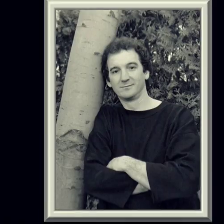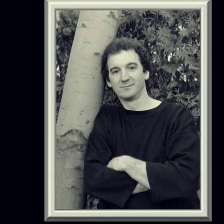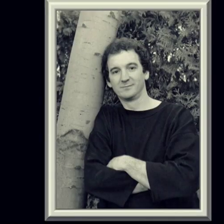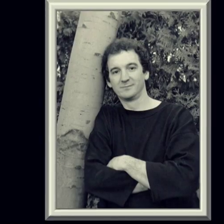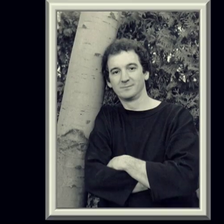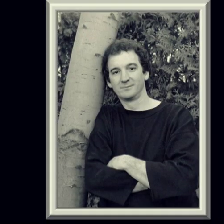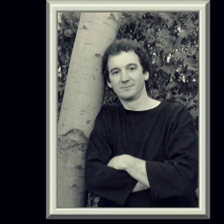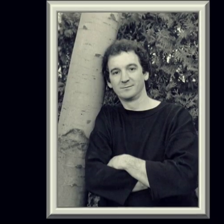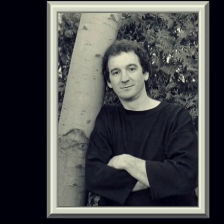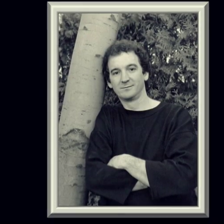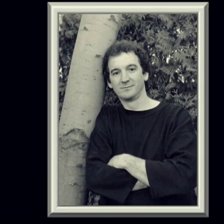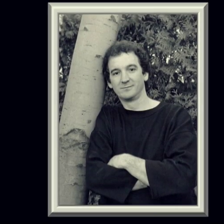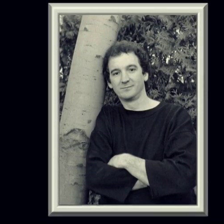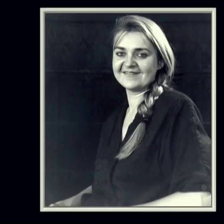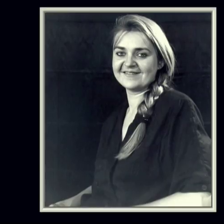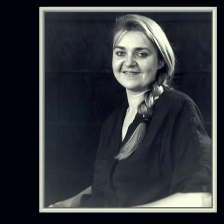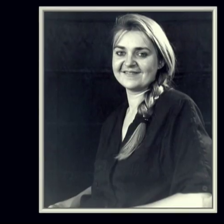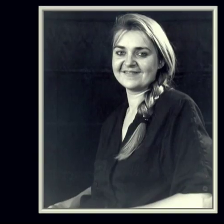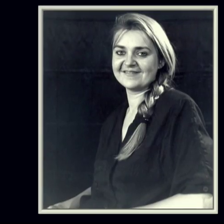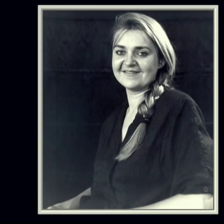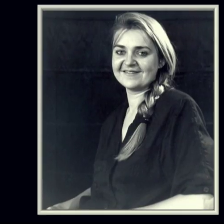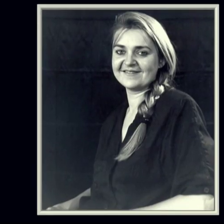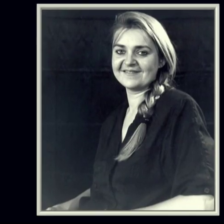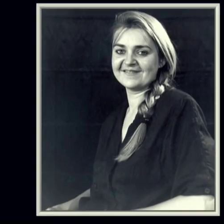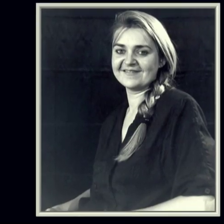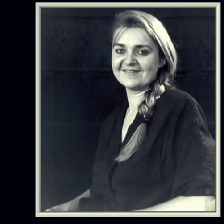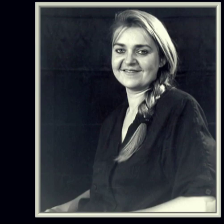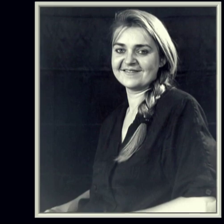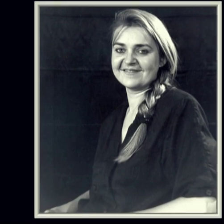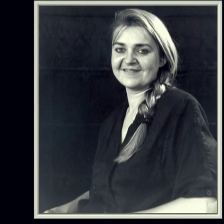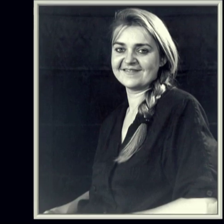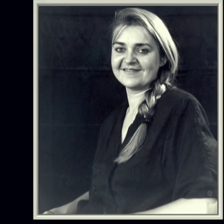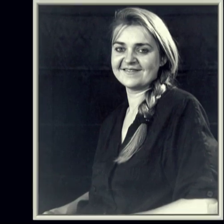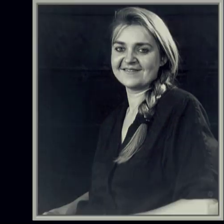Serge Briere, and Johanne Boulanger.